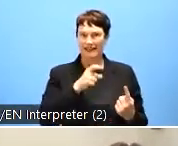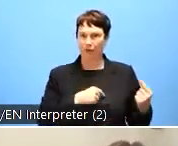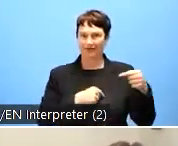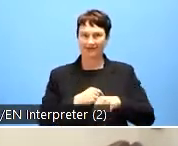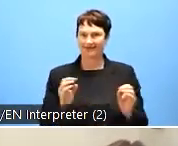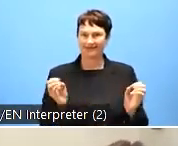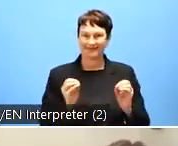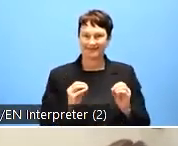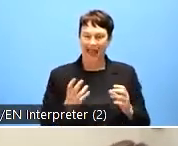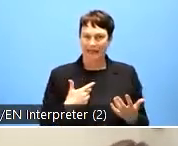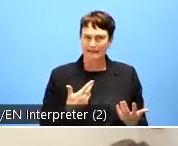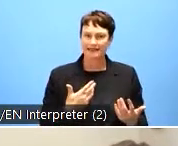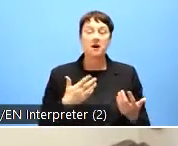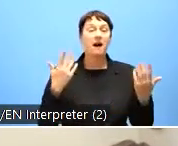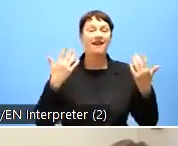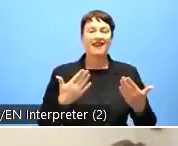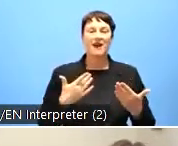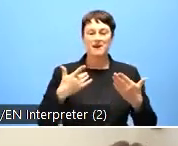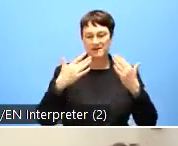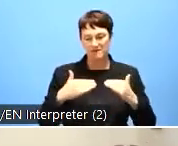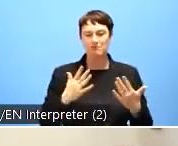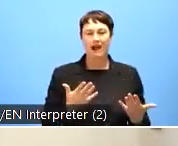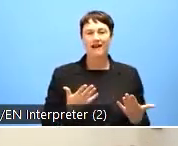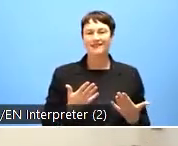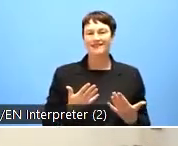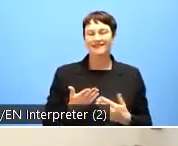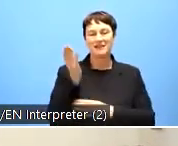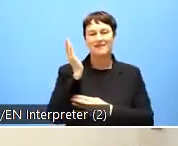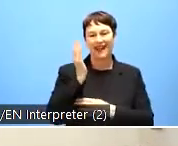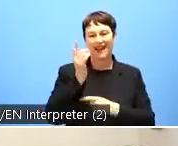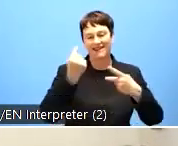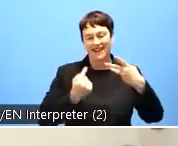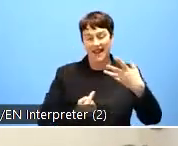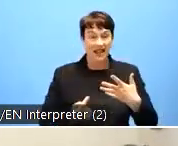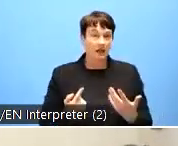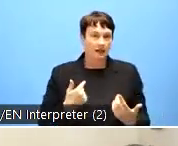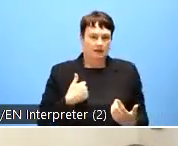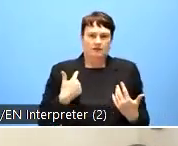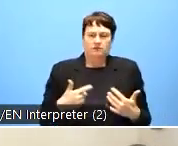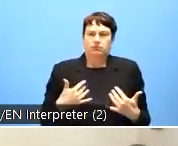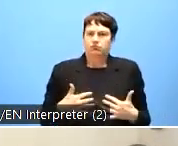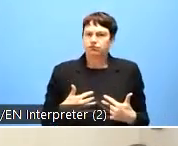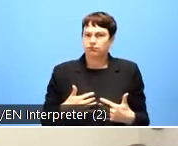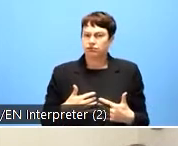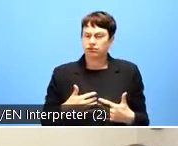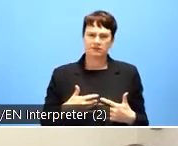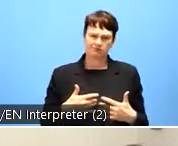I think we need no move on to live speakers now. So we are extremely happy about the support and the commitment by the